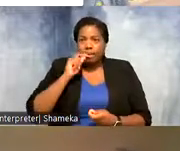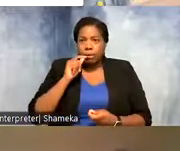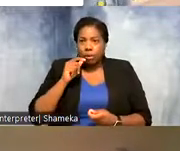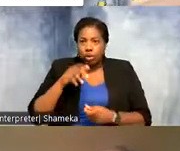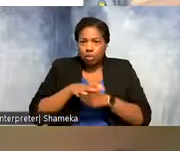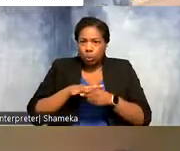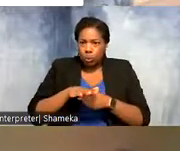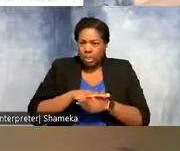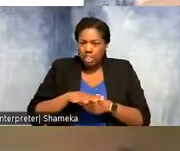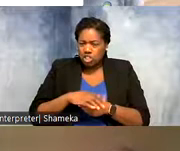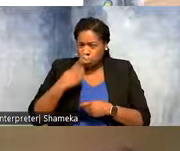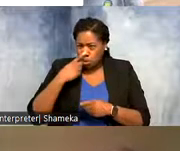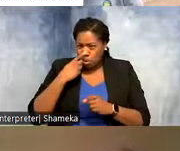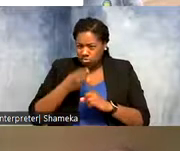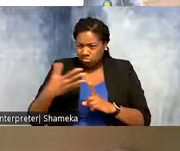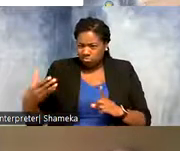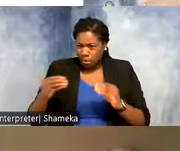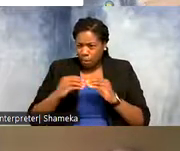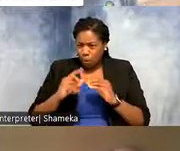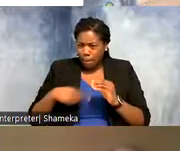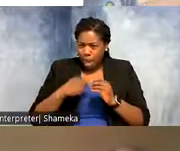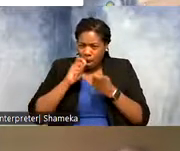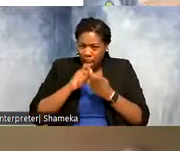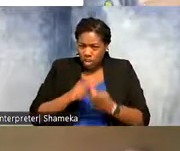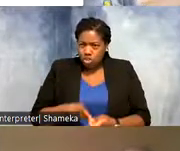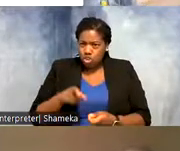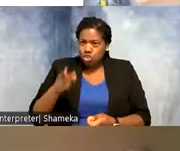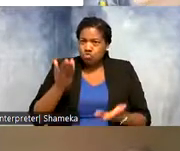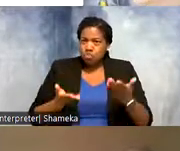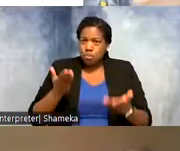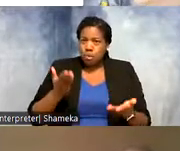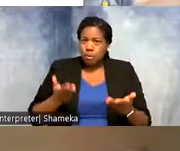Can you talk a little bit more about the accuracy and when would you maybe get a data point that is